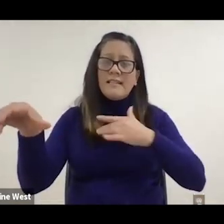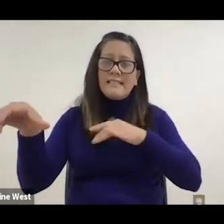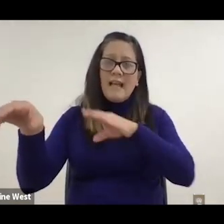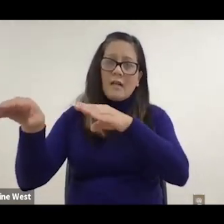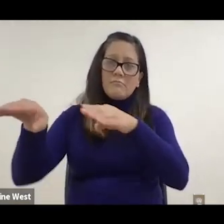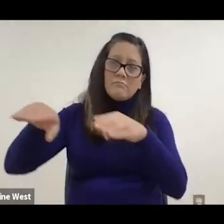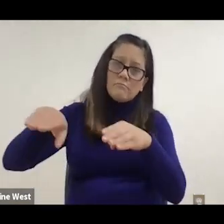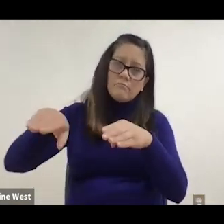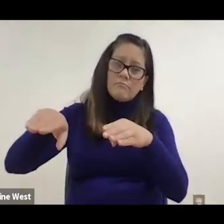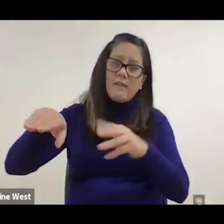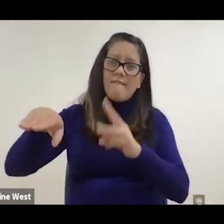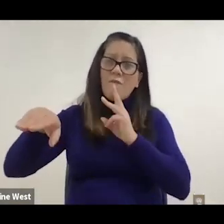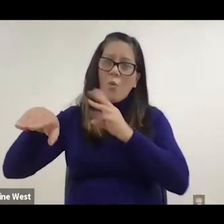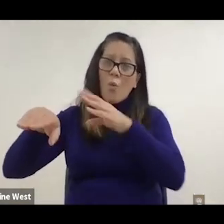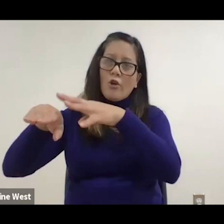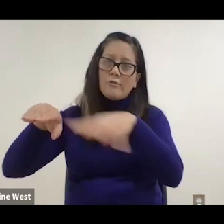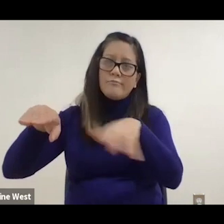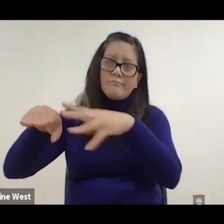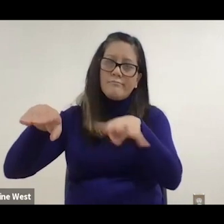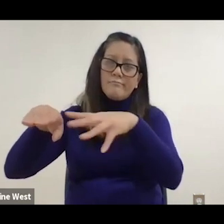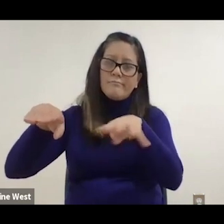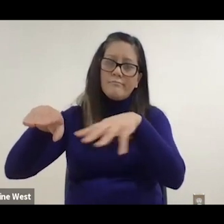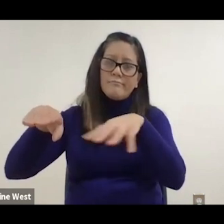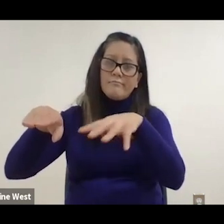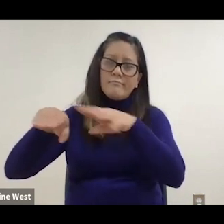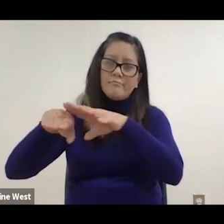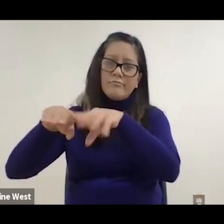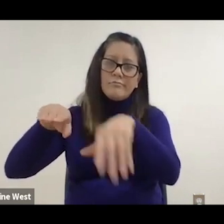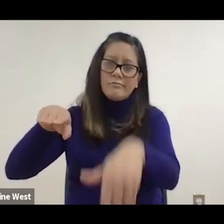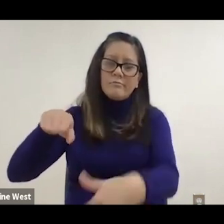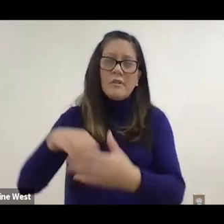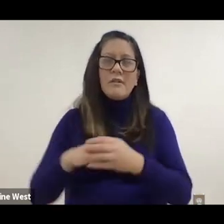and it turns out that this your arm on the side towards the street